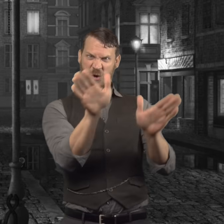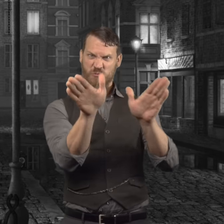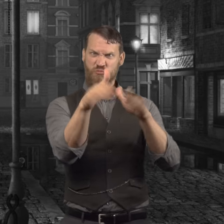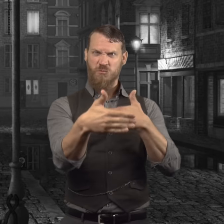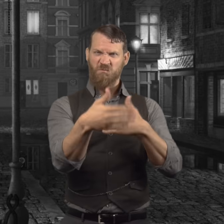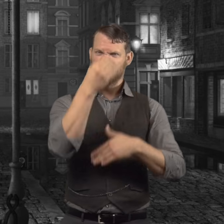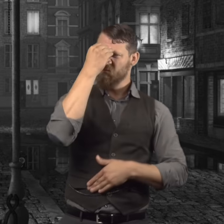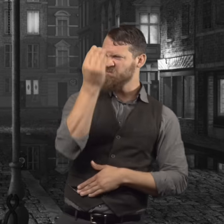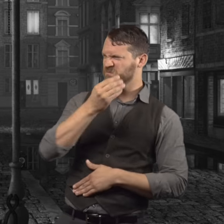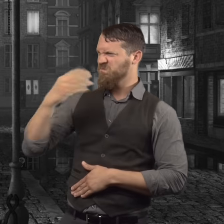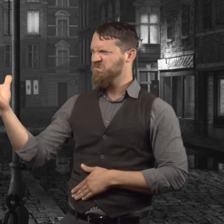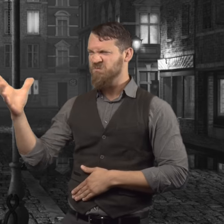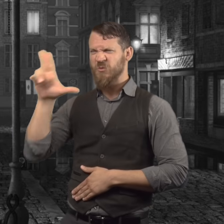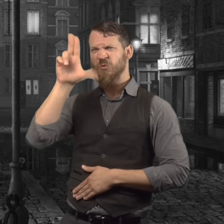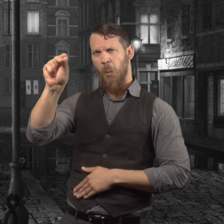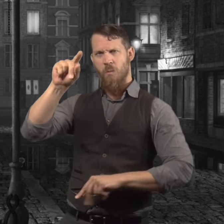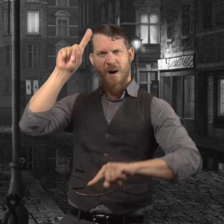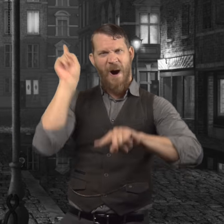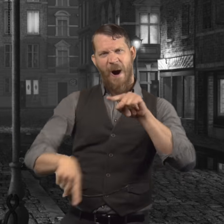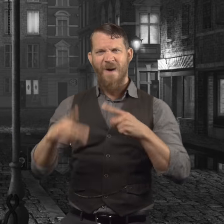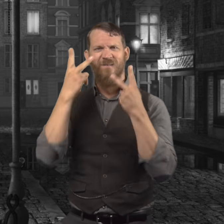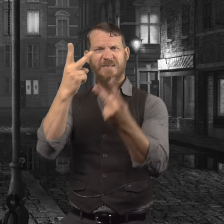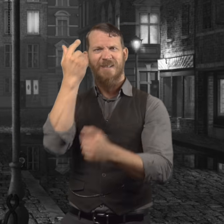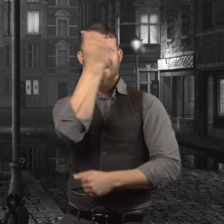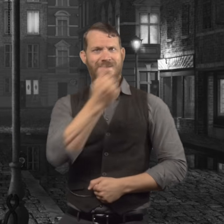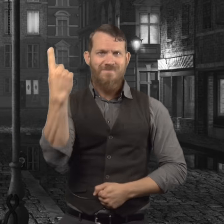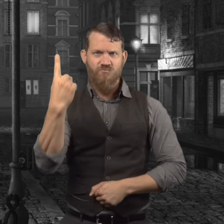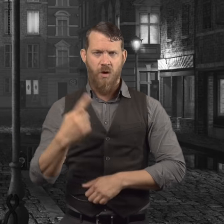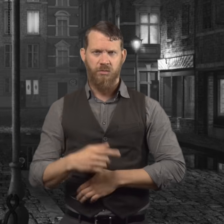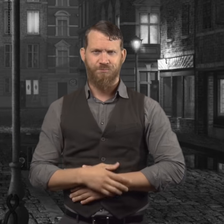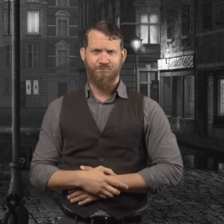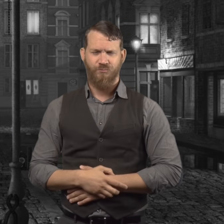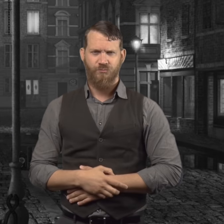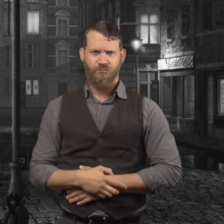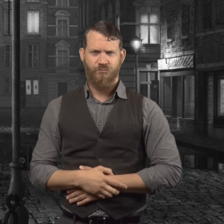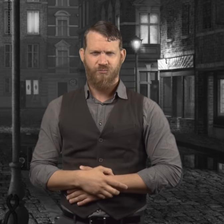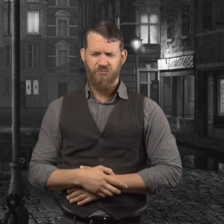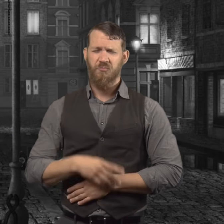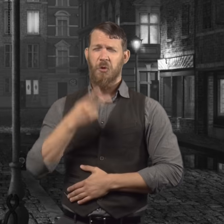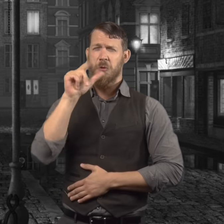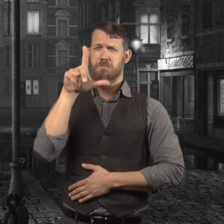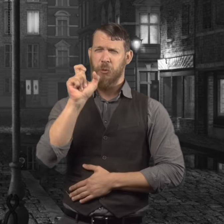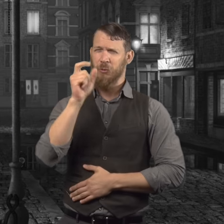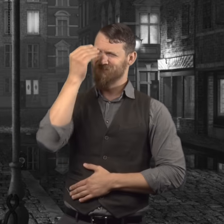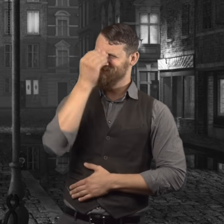The person in the room said, "No. I am not seeing anybody."